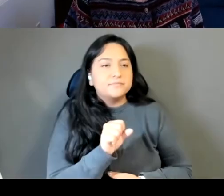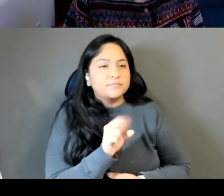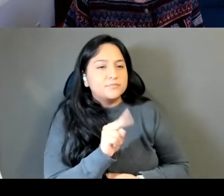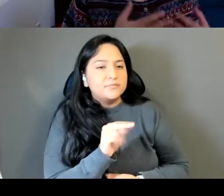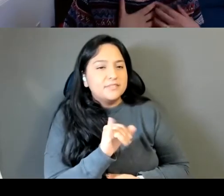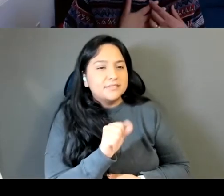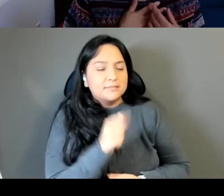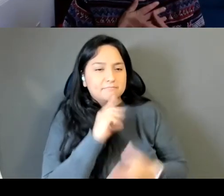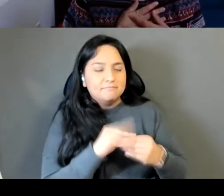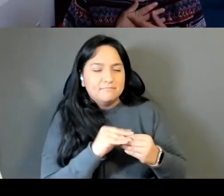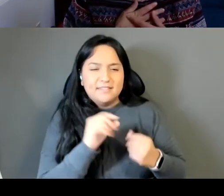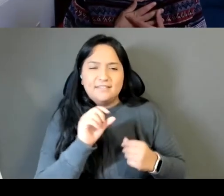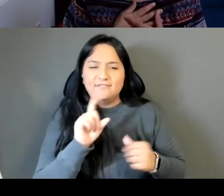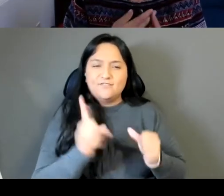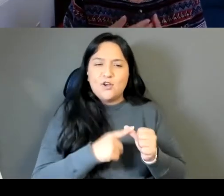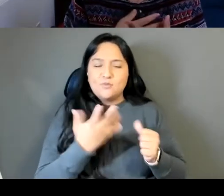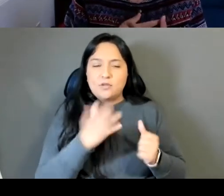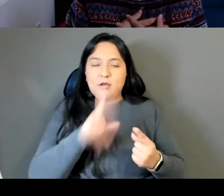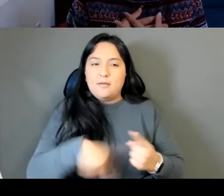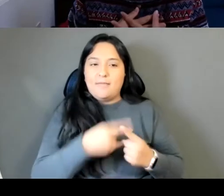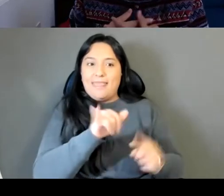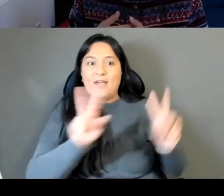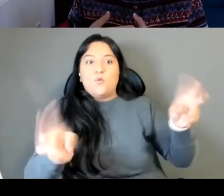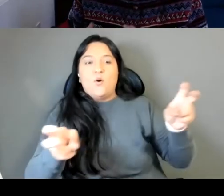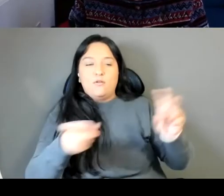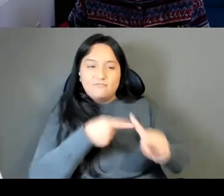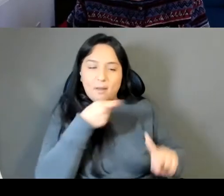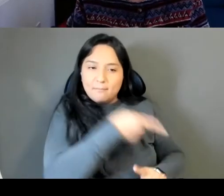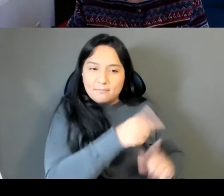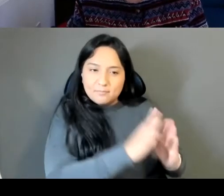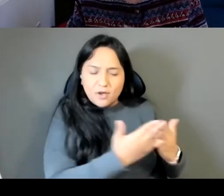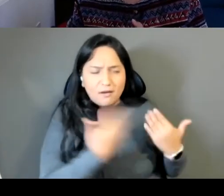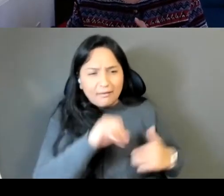book, I love it so much, I was like, Oh, thank God she said it.